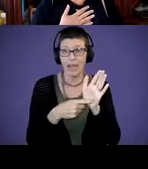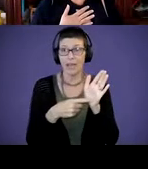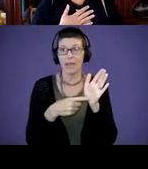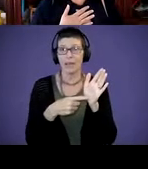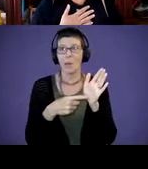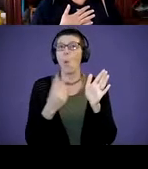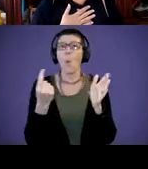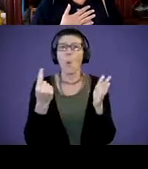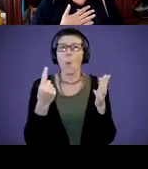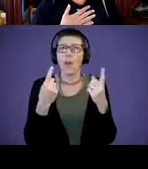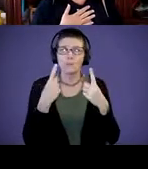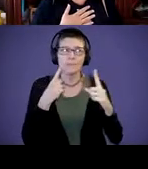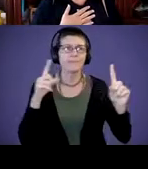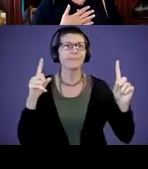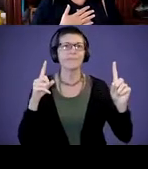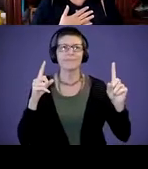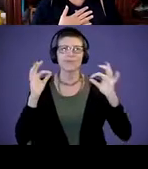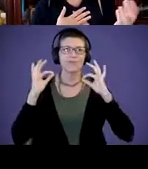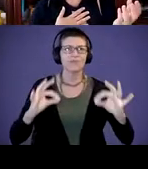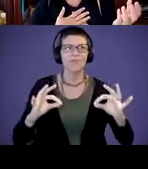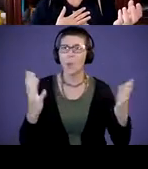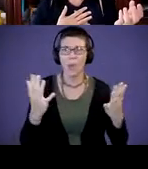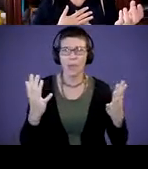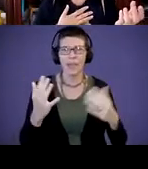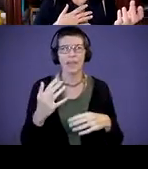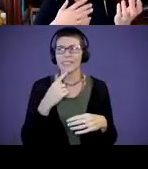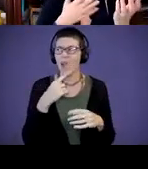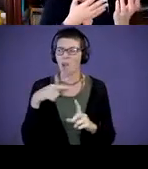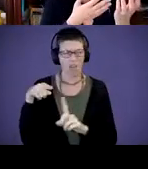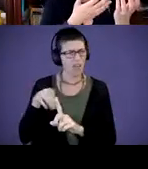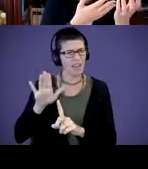what's really working, and say, “This is a real strength for my child. How can I use